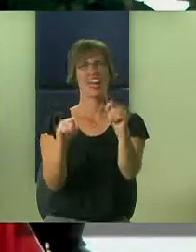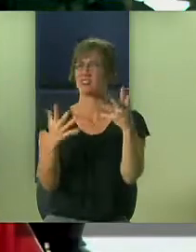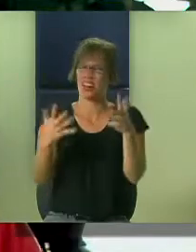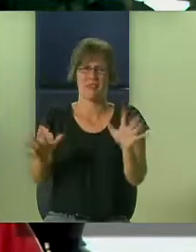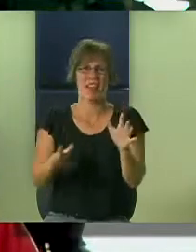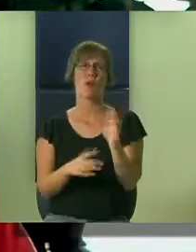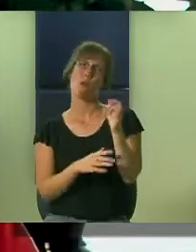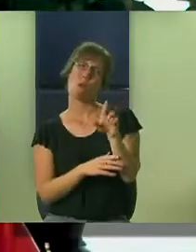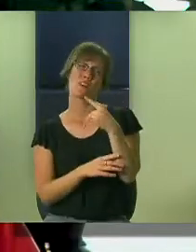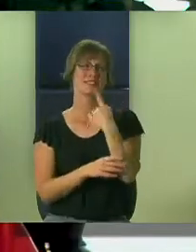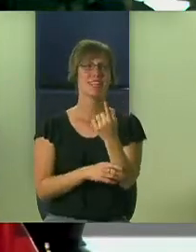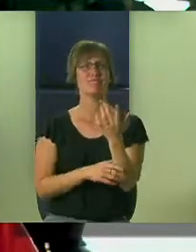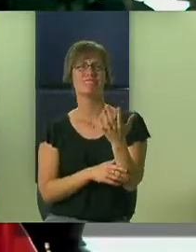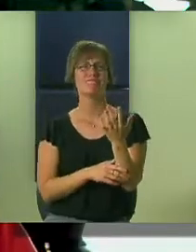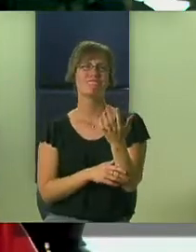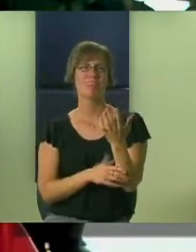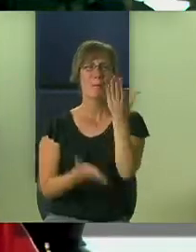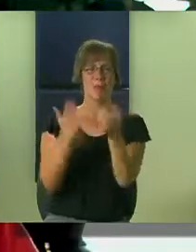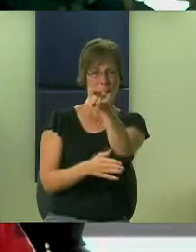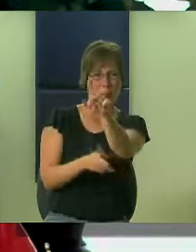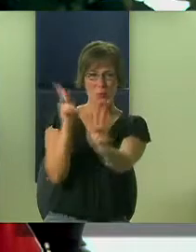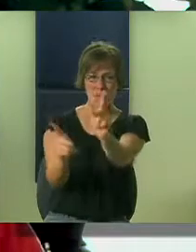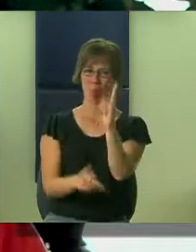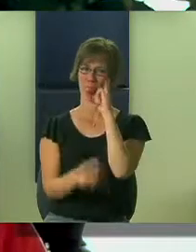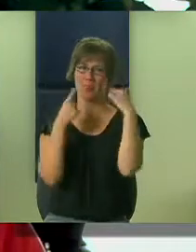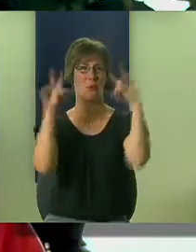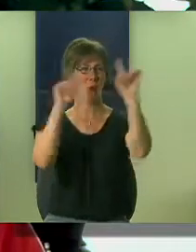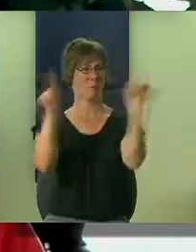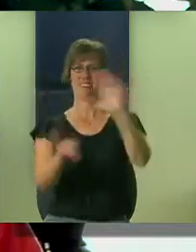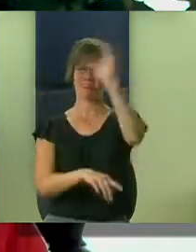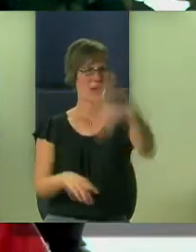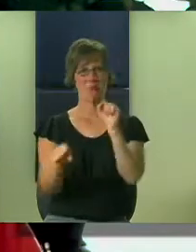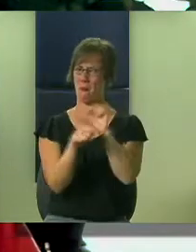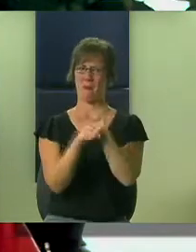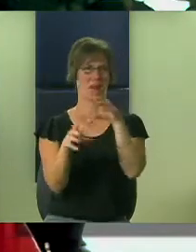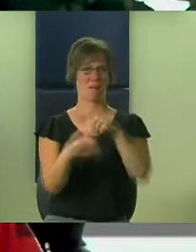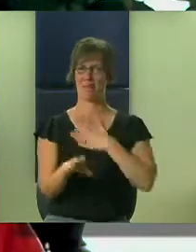tried that." Or they might say, "Oh, they might think that would work, but that would never work."